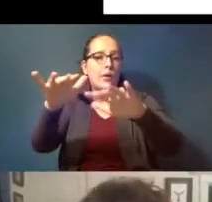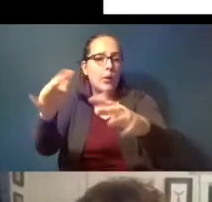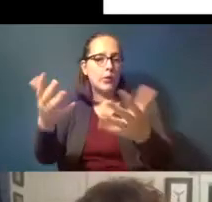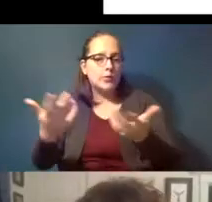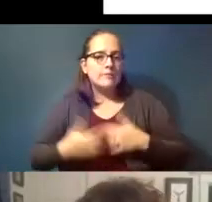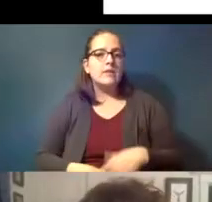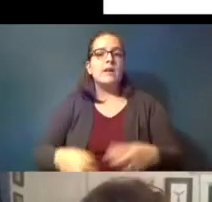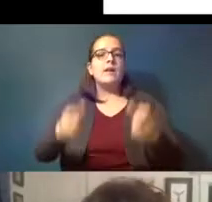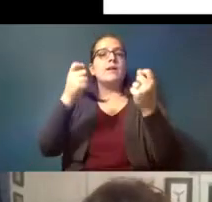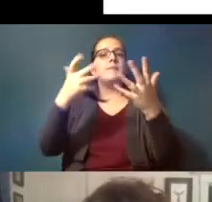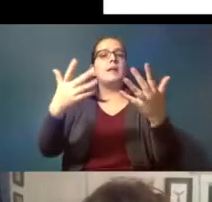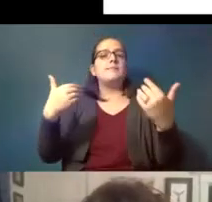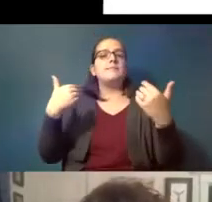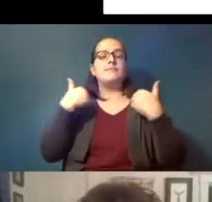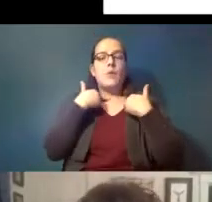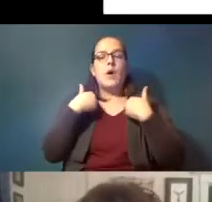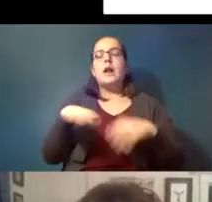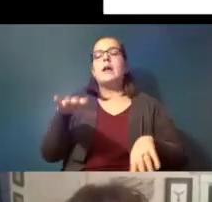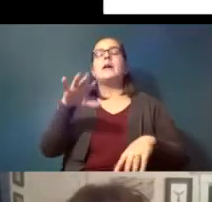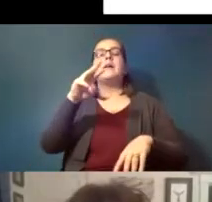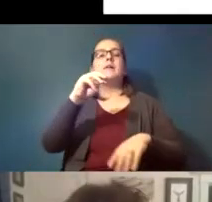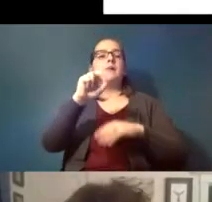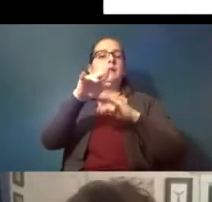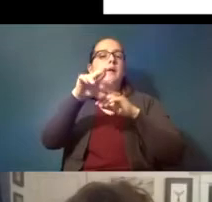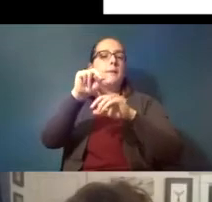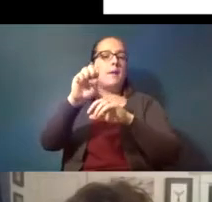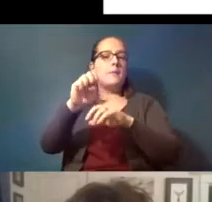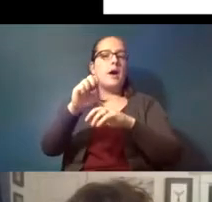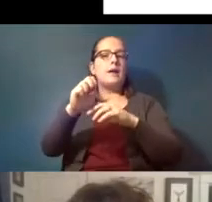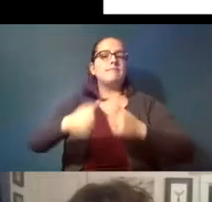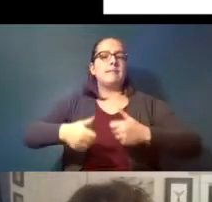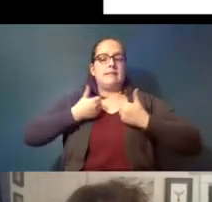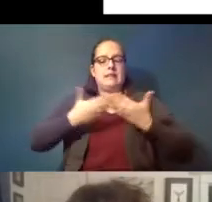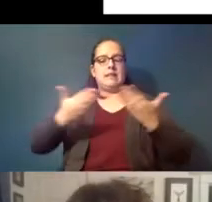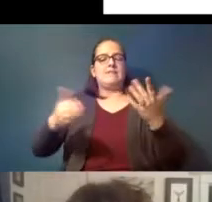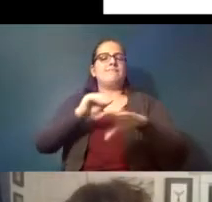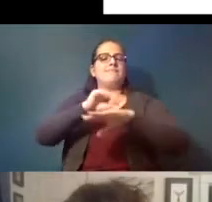and marine organisms are affected and that's really where the problems started to be studied